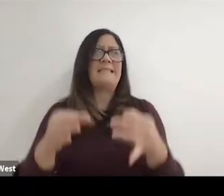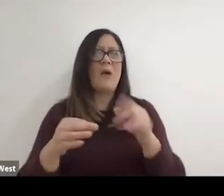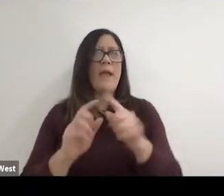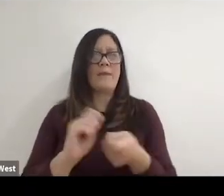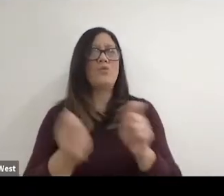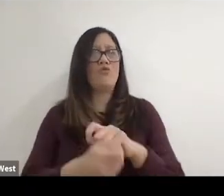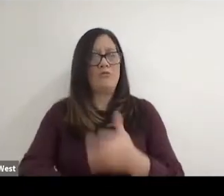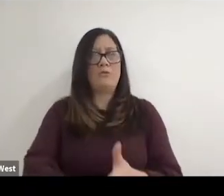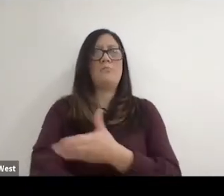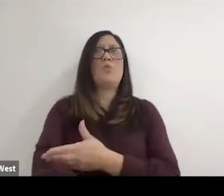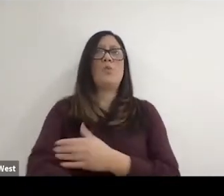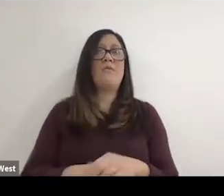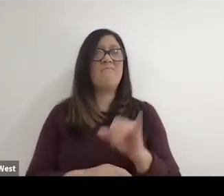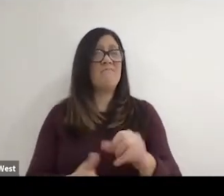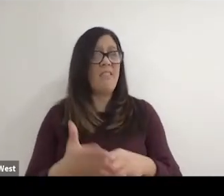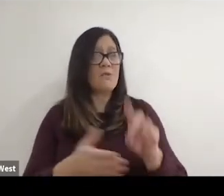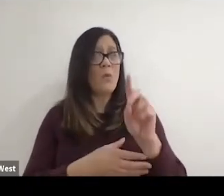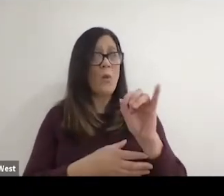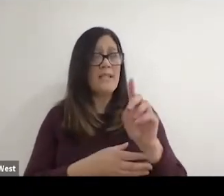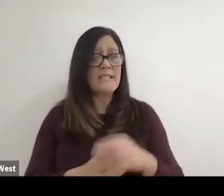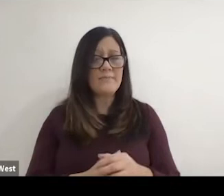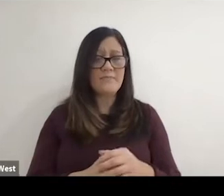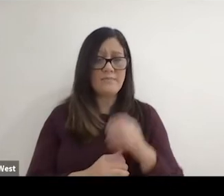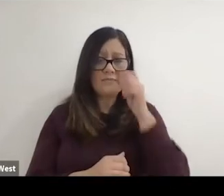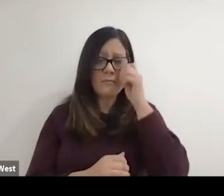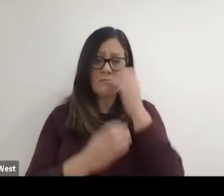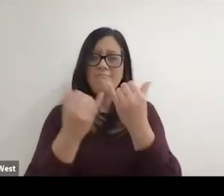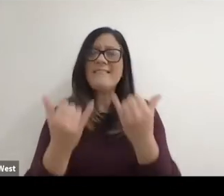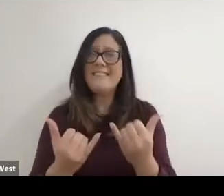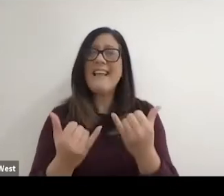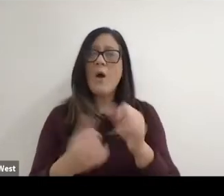And that's what we did and now it's sport and but Stoke Mandeville was really the